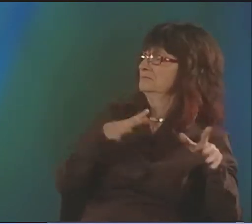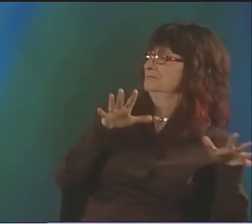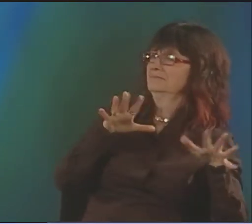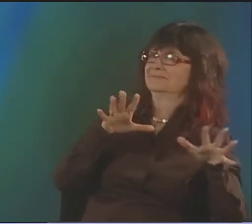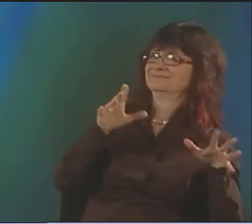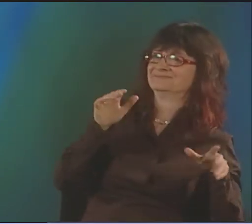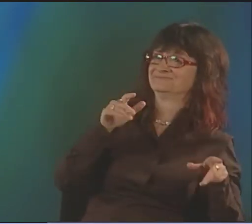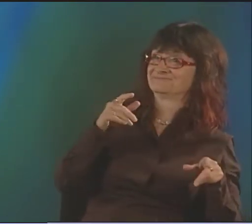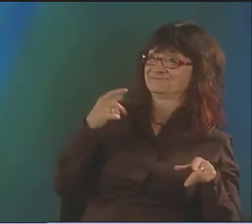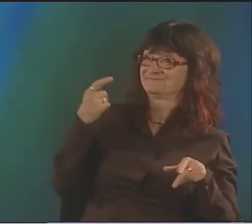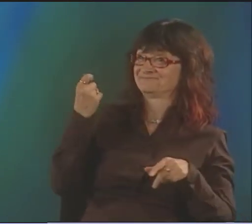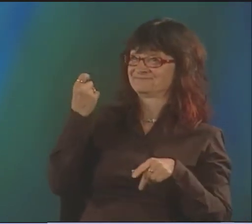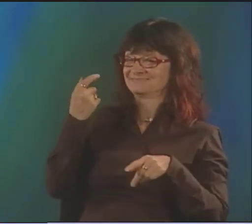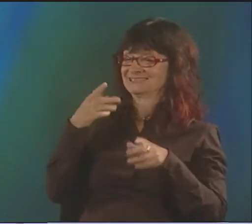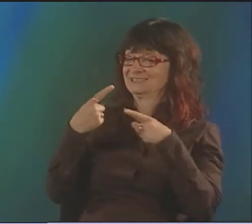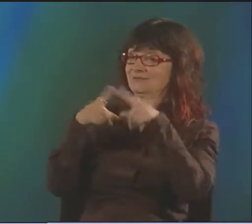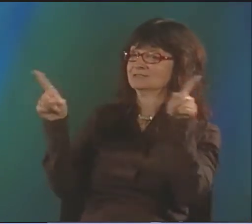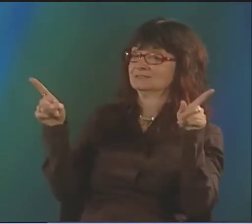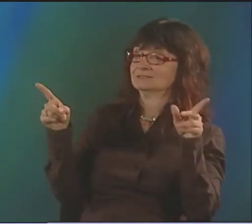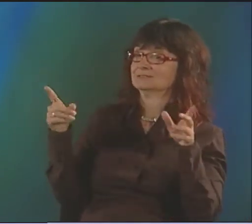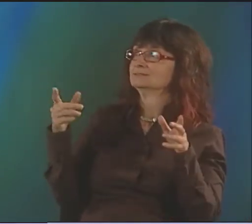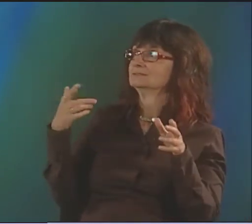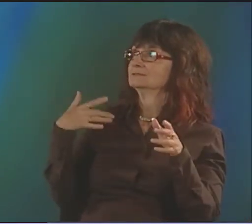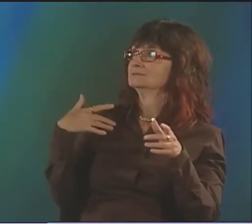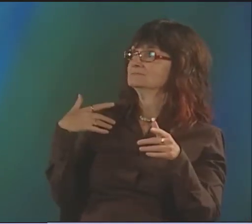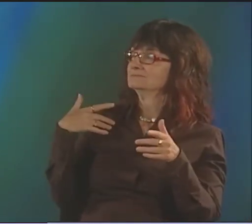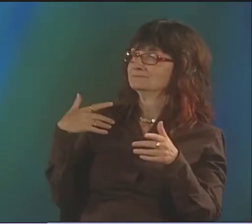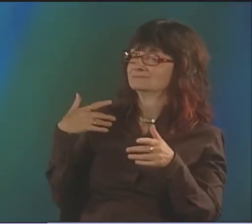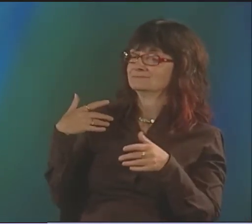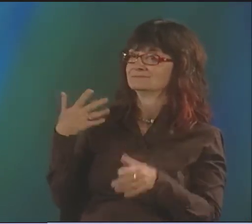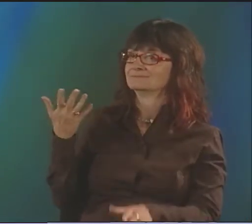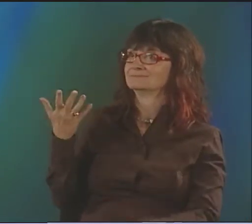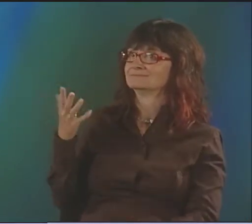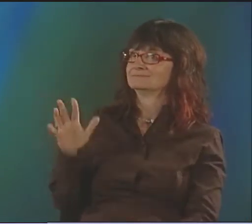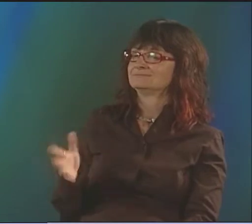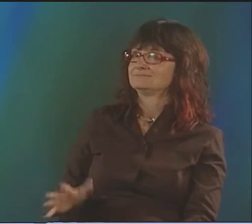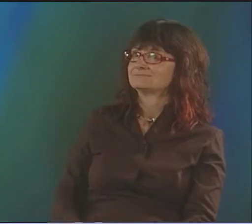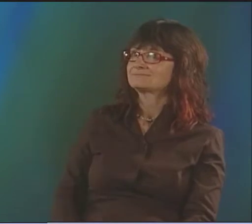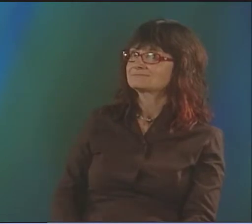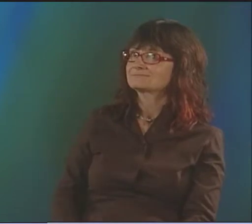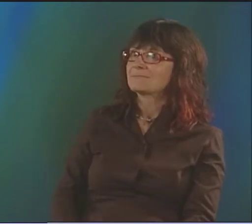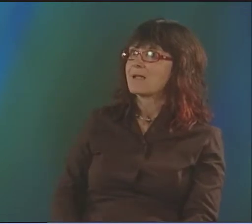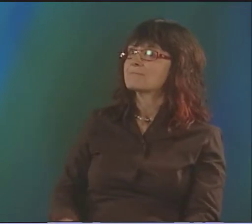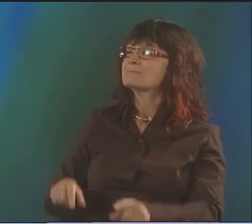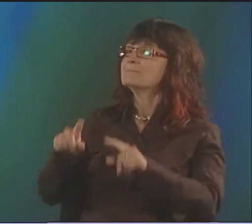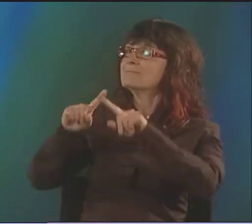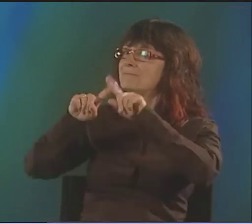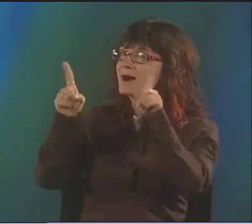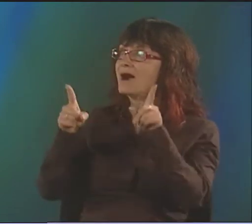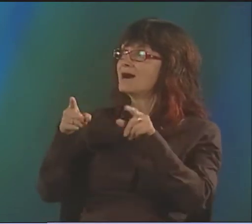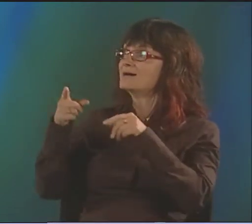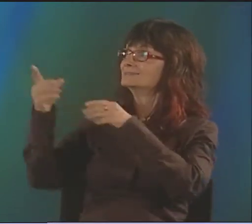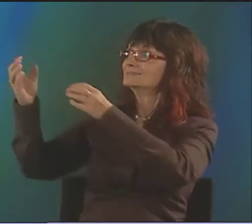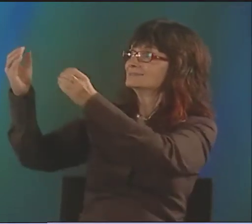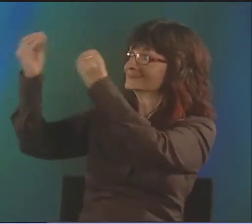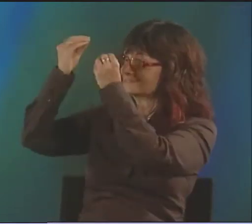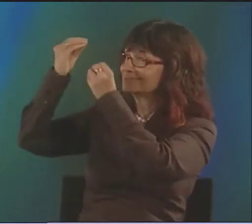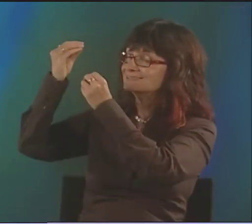WHERE THEY DON'T KNOW THE RULES. IT'S ALL NEW--NEW THOUGHTS, NEW IDEAS. AND THEY'RE SOMEWHAT TAKEN ABACK BY THOSE THINGS